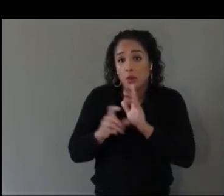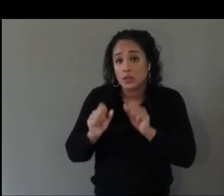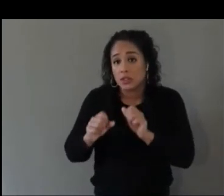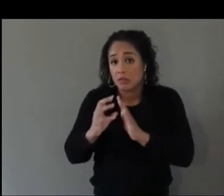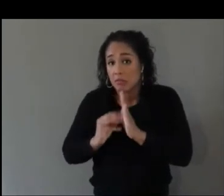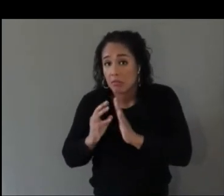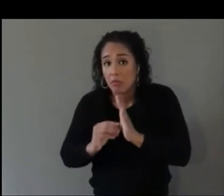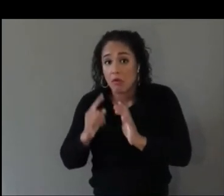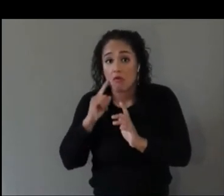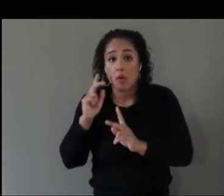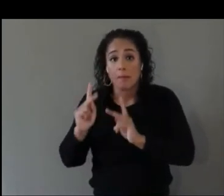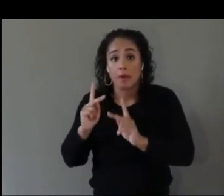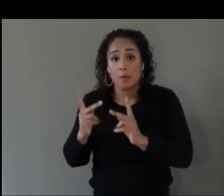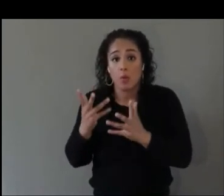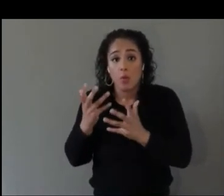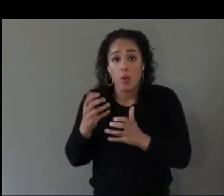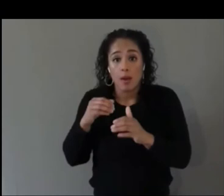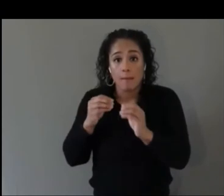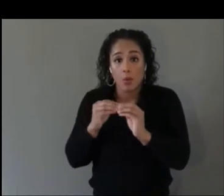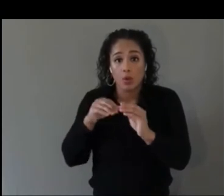I’ll take that one first.